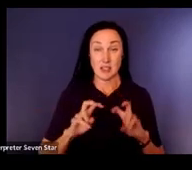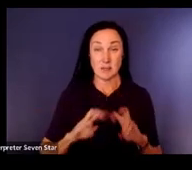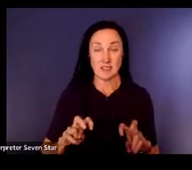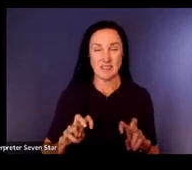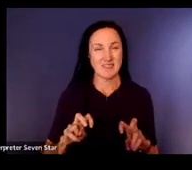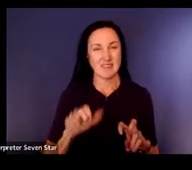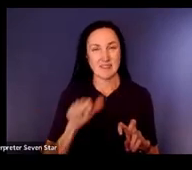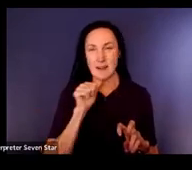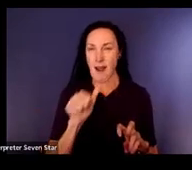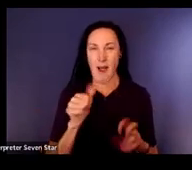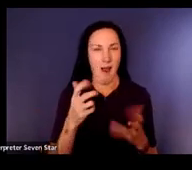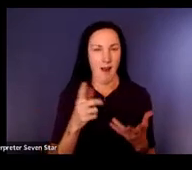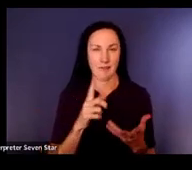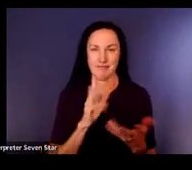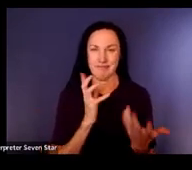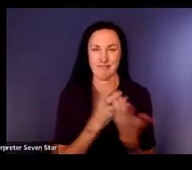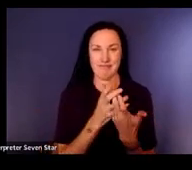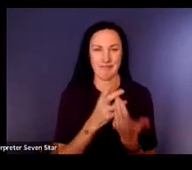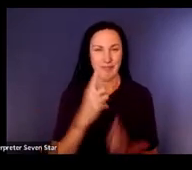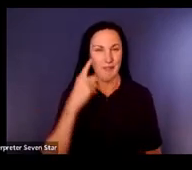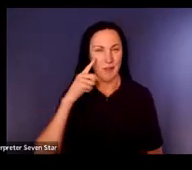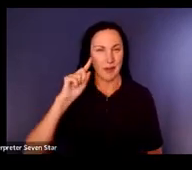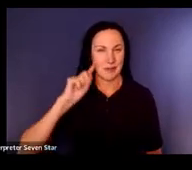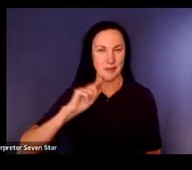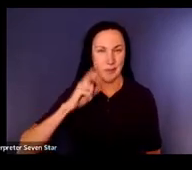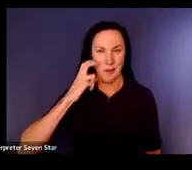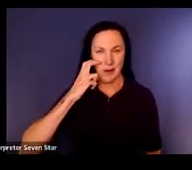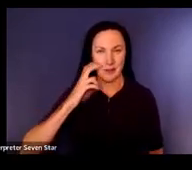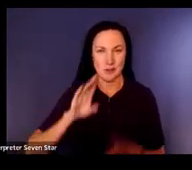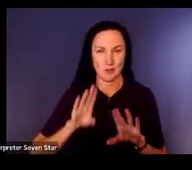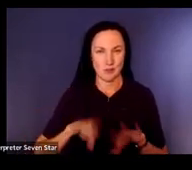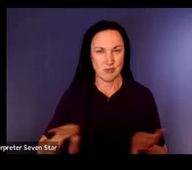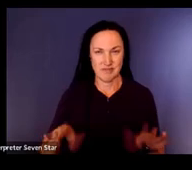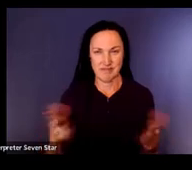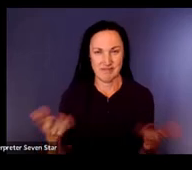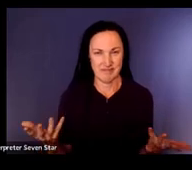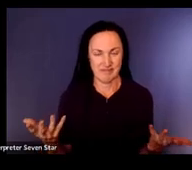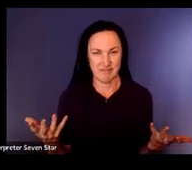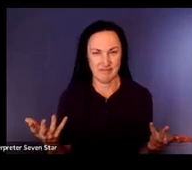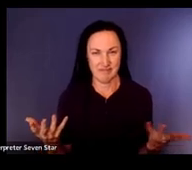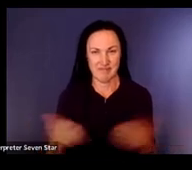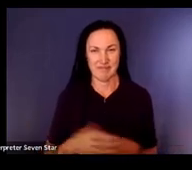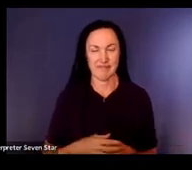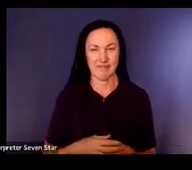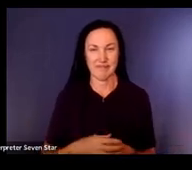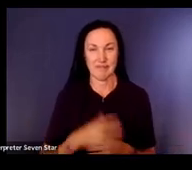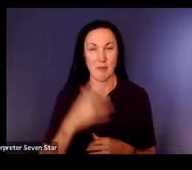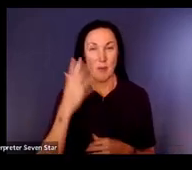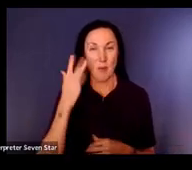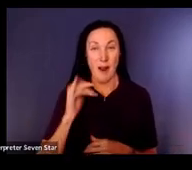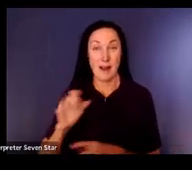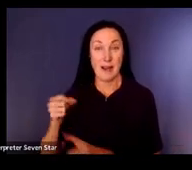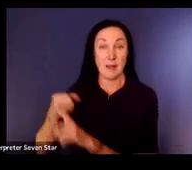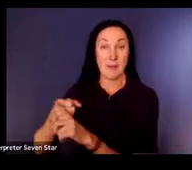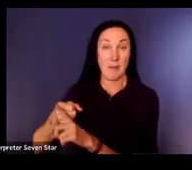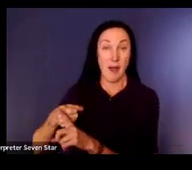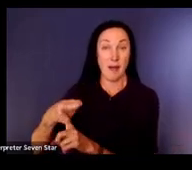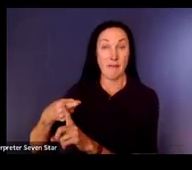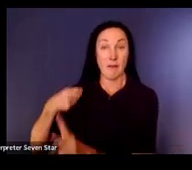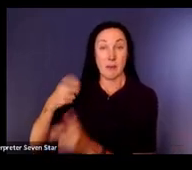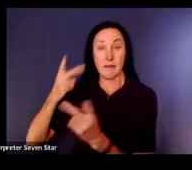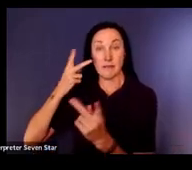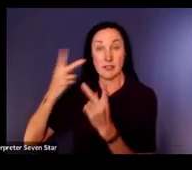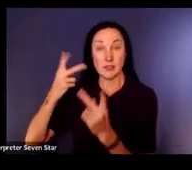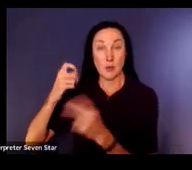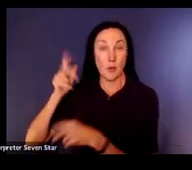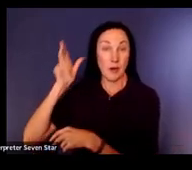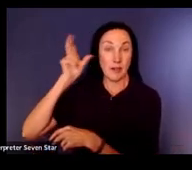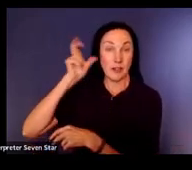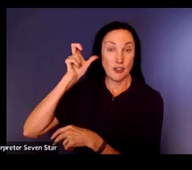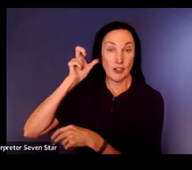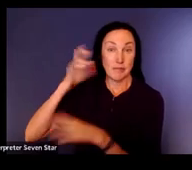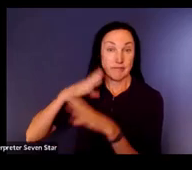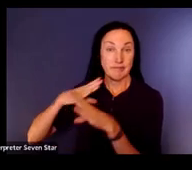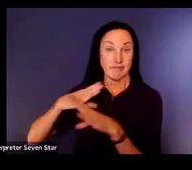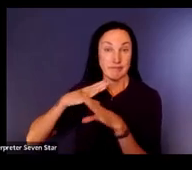for children who are deaf blind. It doesn't consider the impact of a dual sensory disability and so